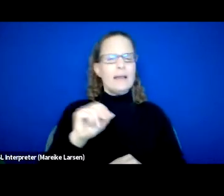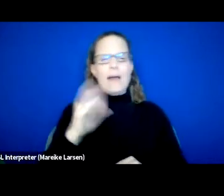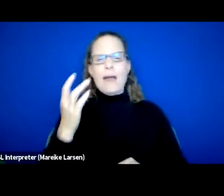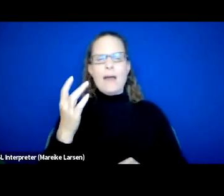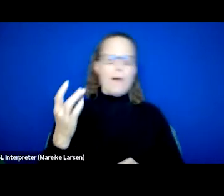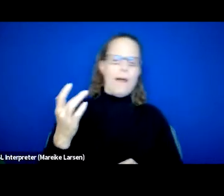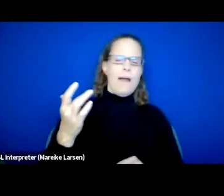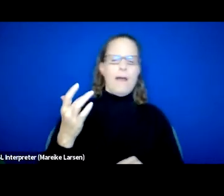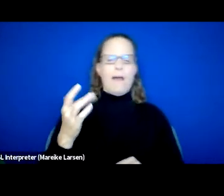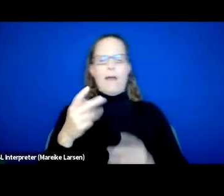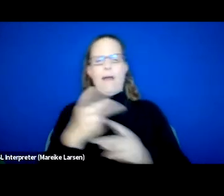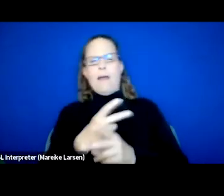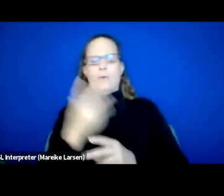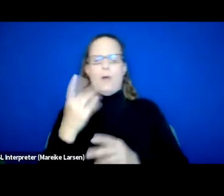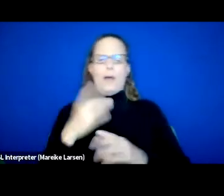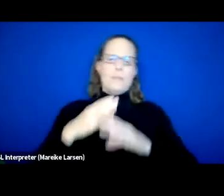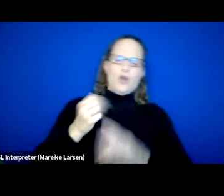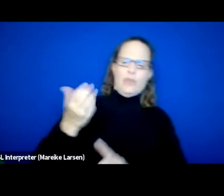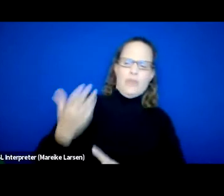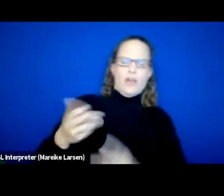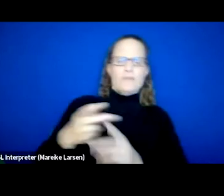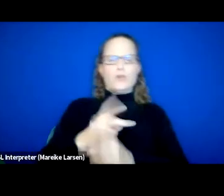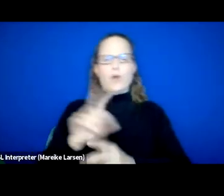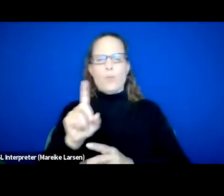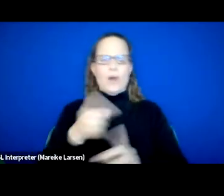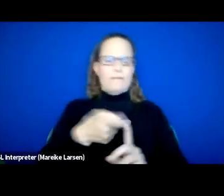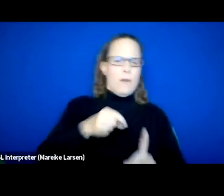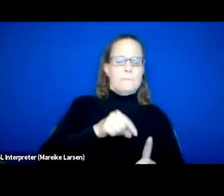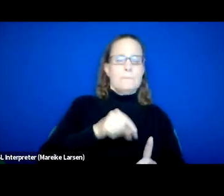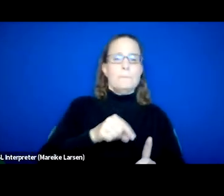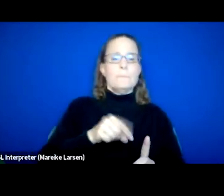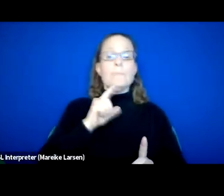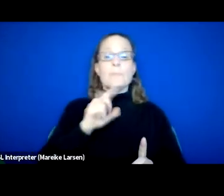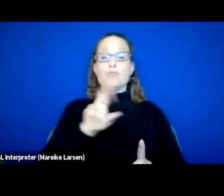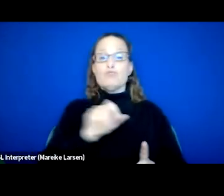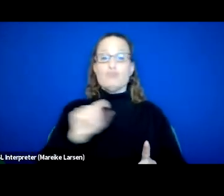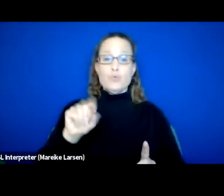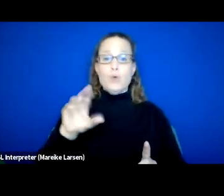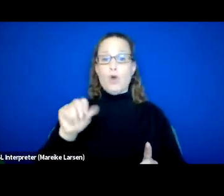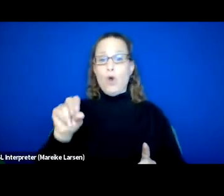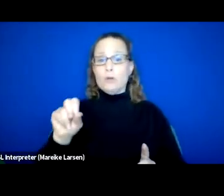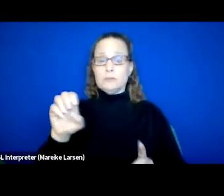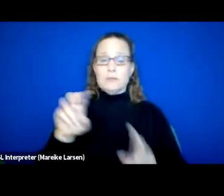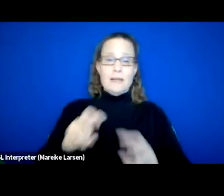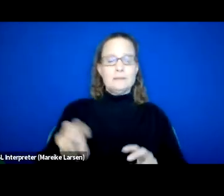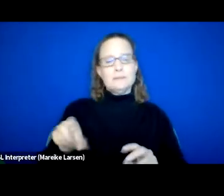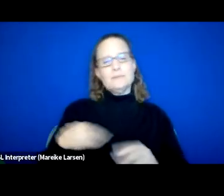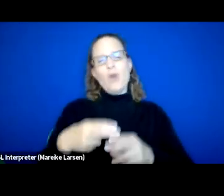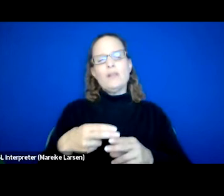are present until they've reached the root cause. This root cause analysis and also you may know it as the five whys